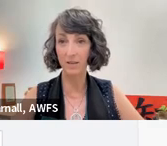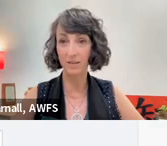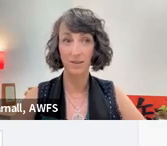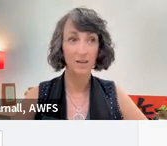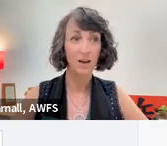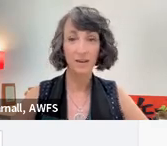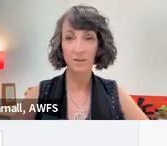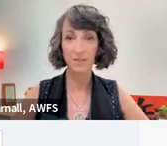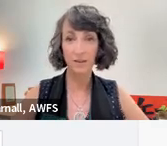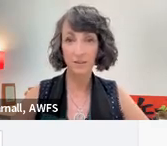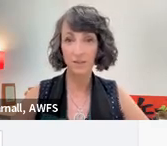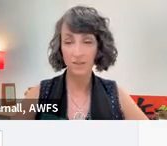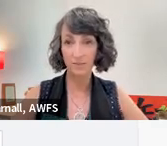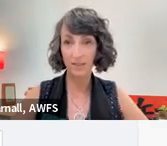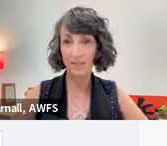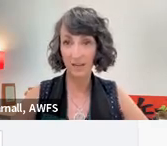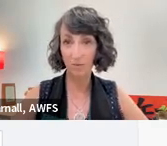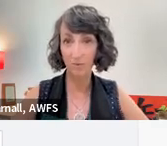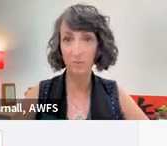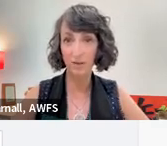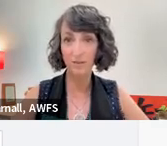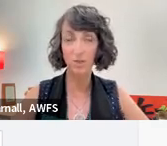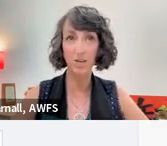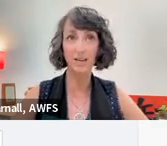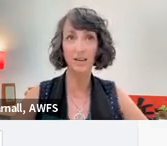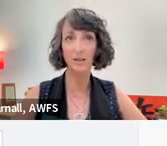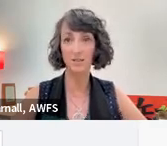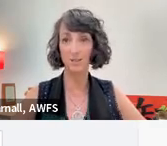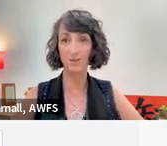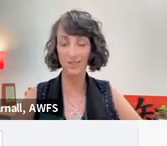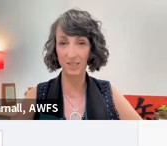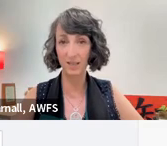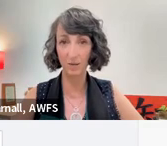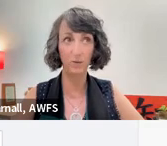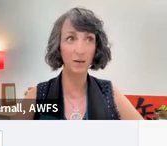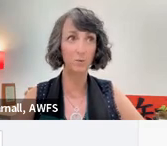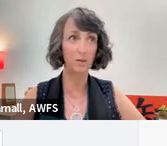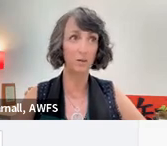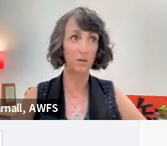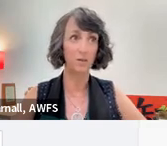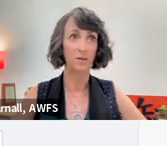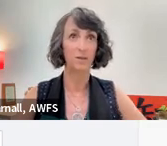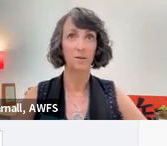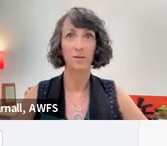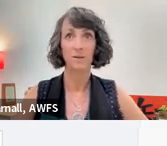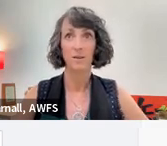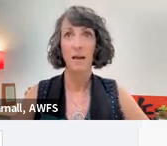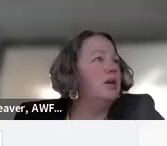on either David or Stephanie to help with putting those chat items into the sticky. With that work? Sure.